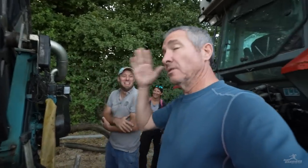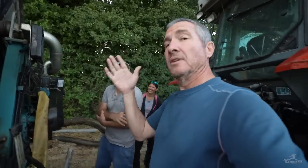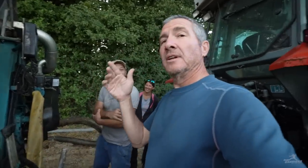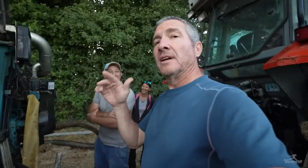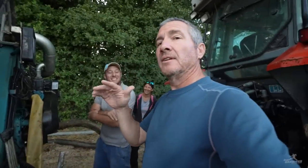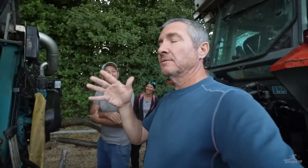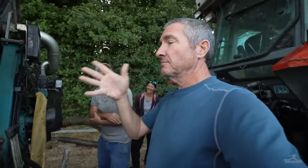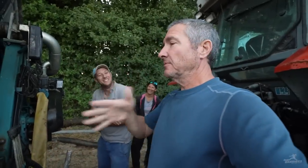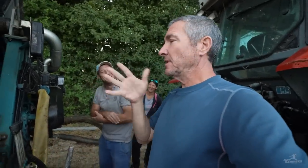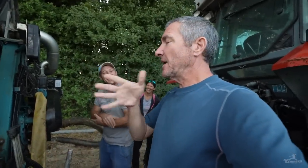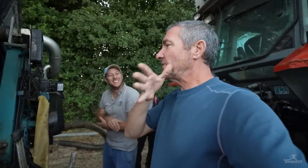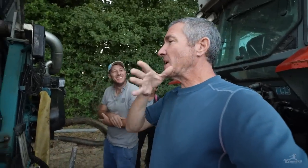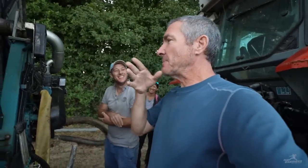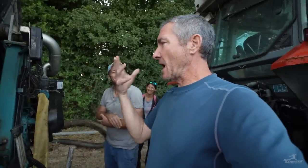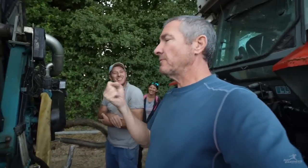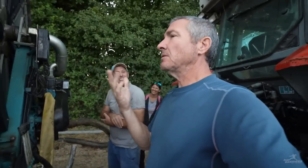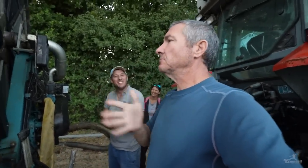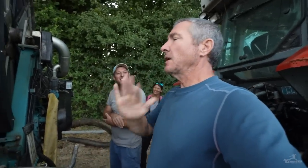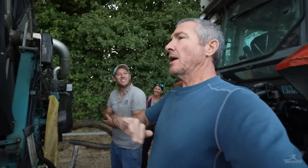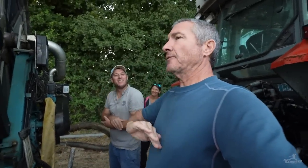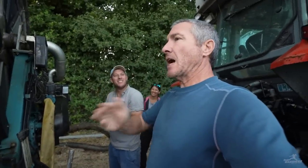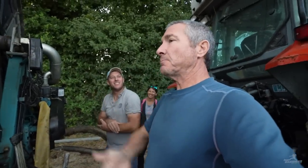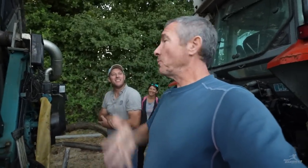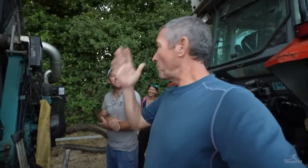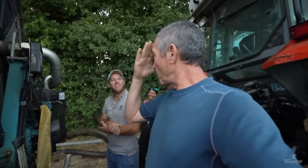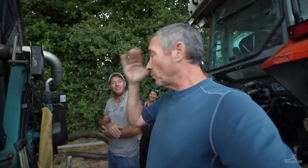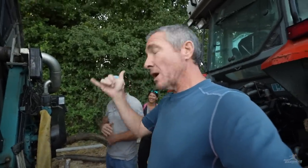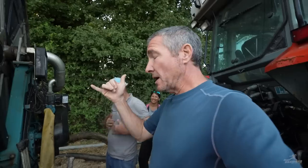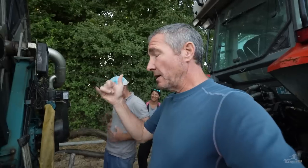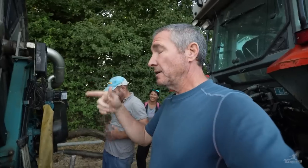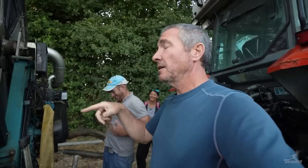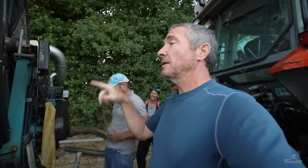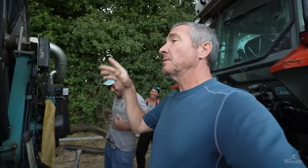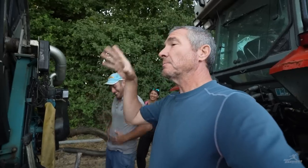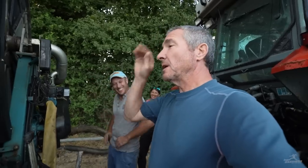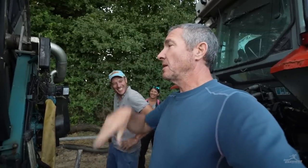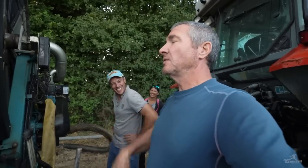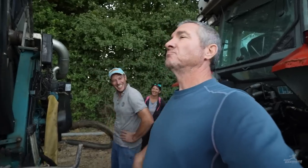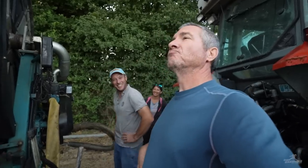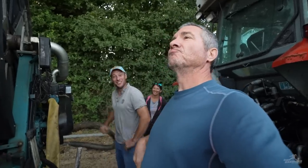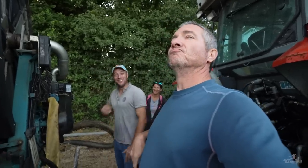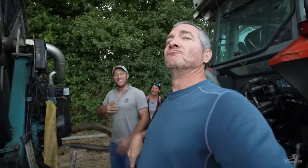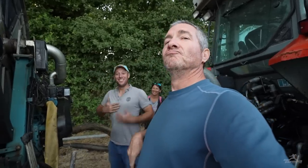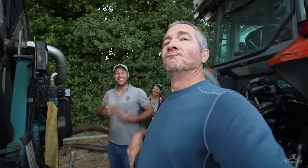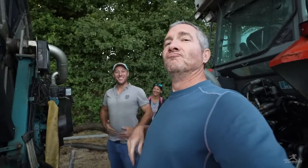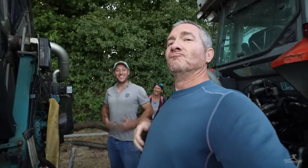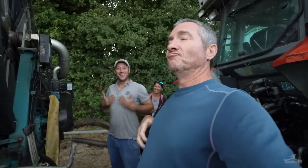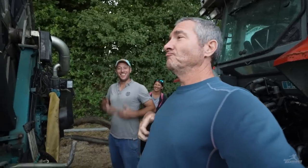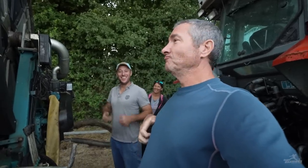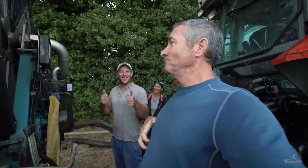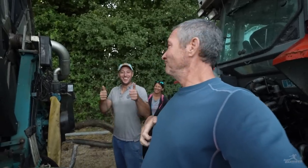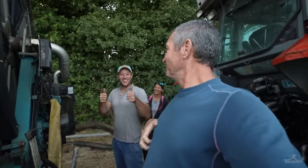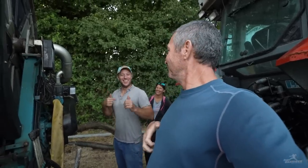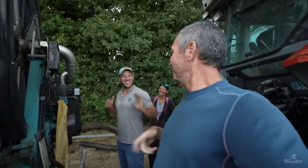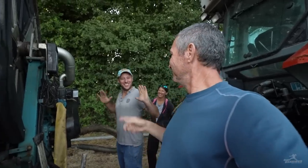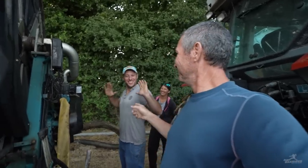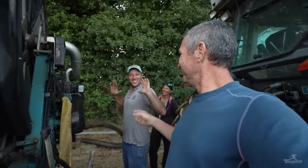You know how many farmers have big bellies? They stand around all day waiting. Hey now, I’m flat here,